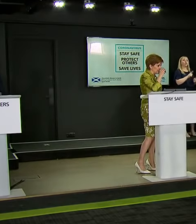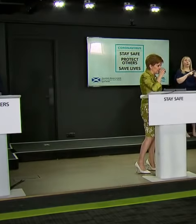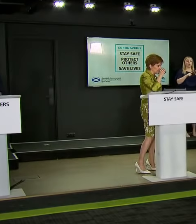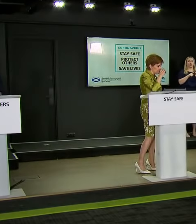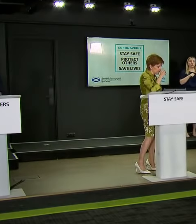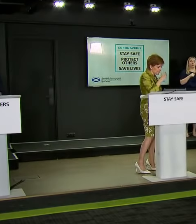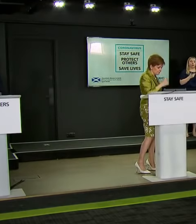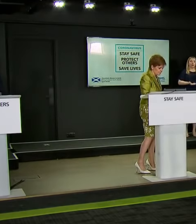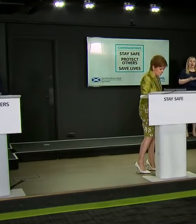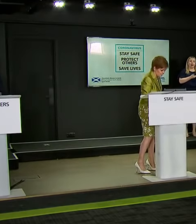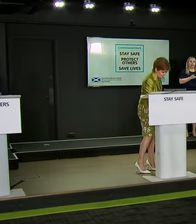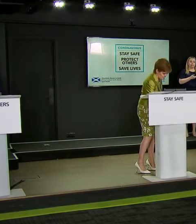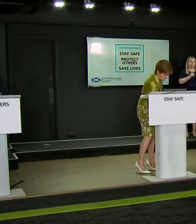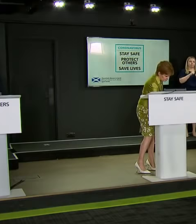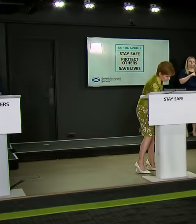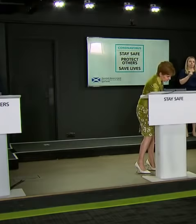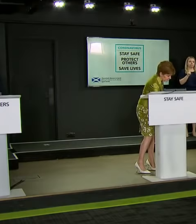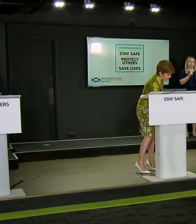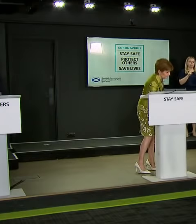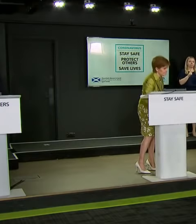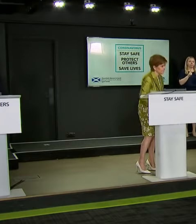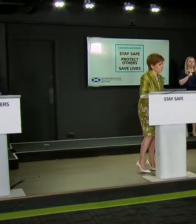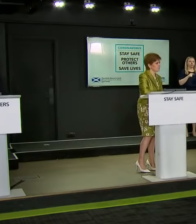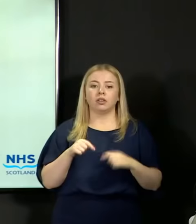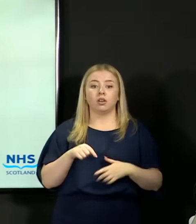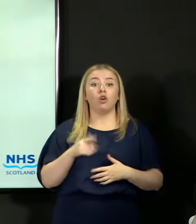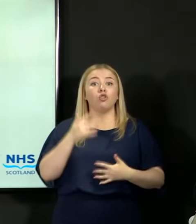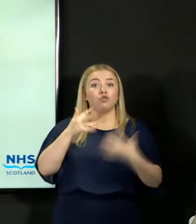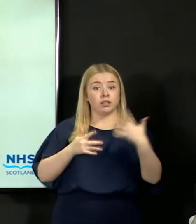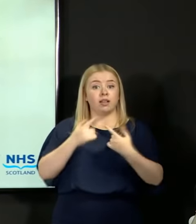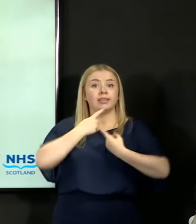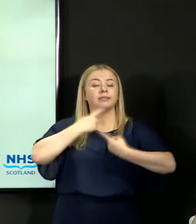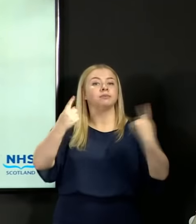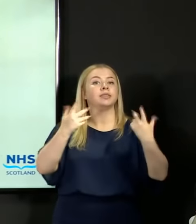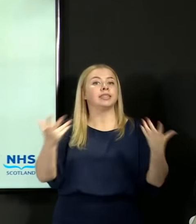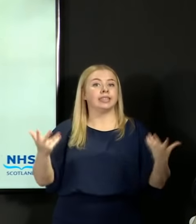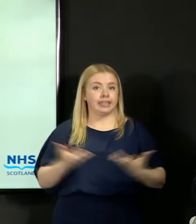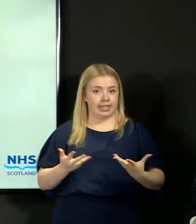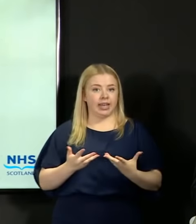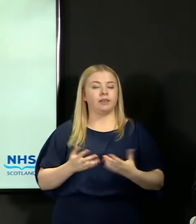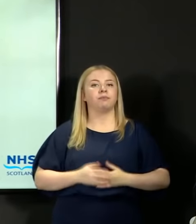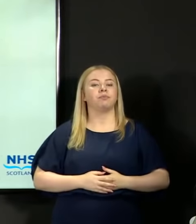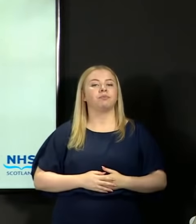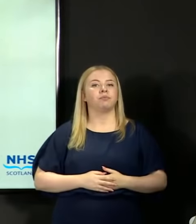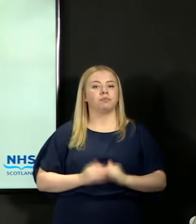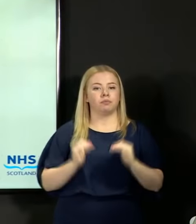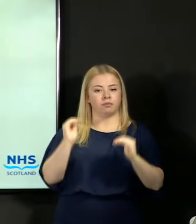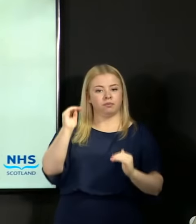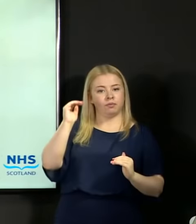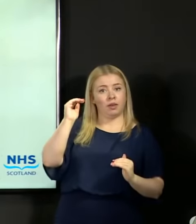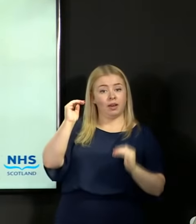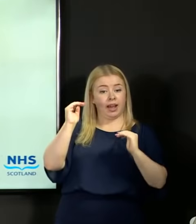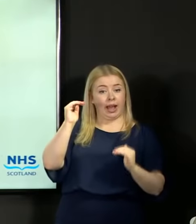The first is that, in the results that have been announced today, the gap in the performance